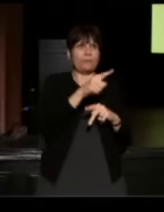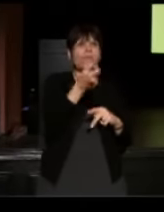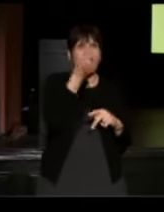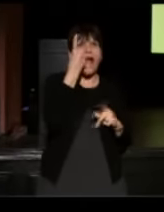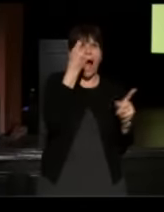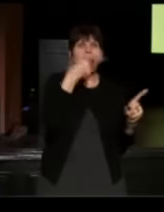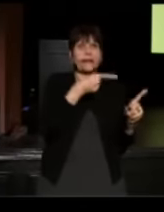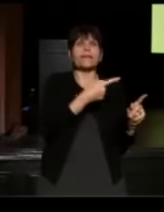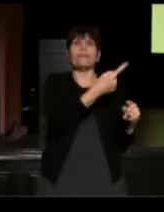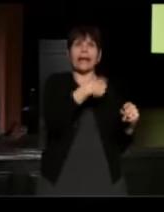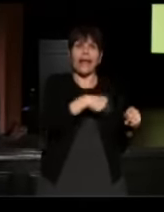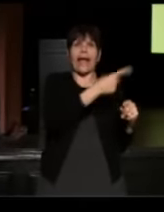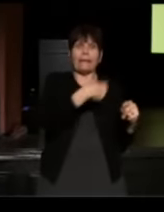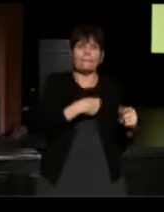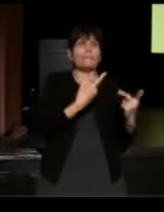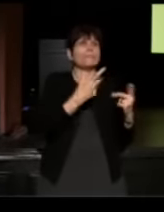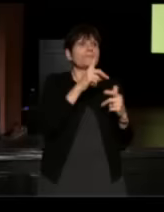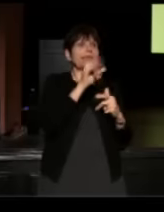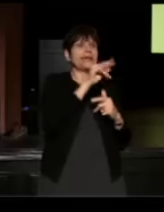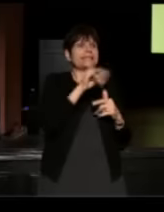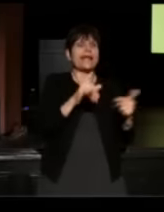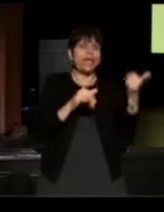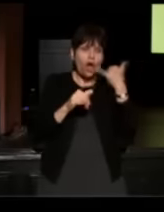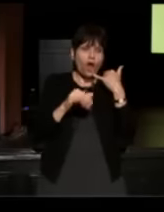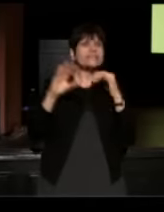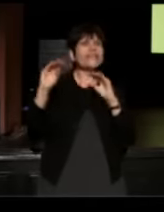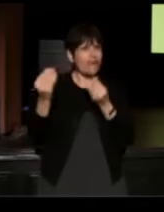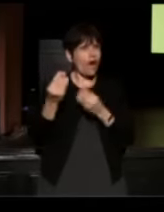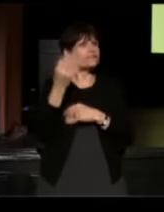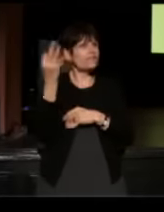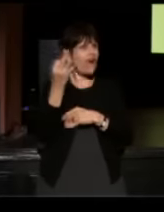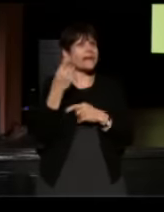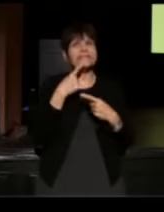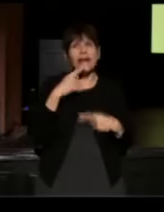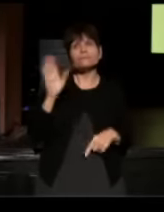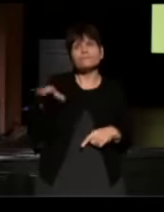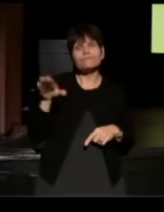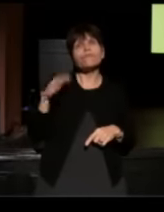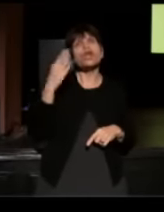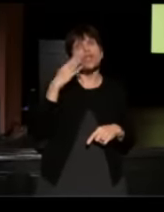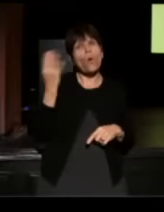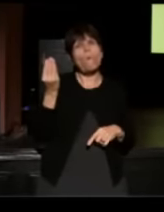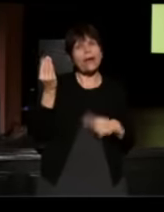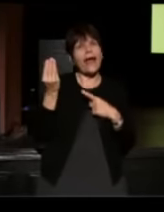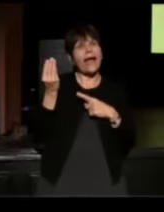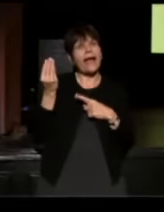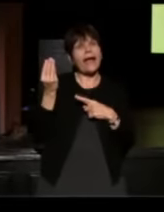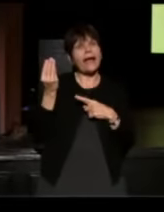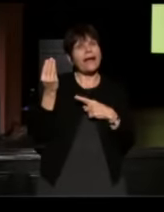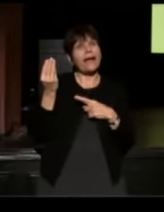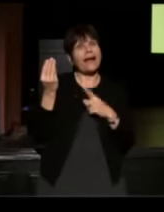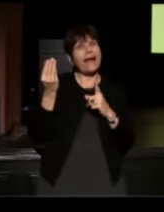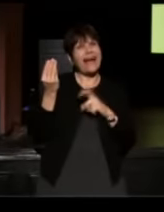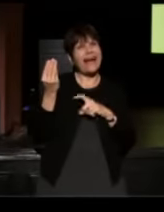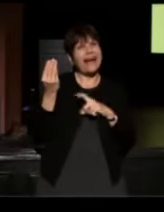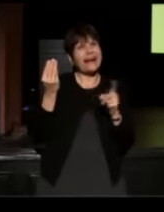It got to the point where Danny would call us in the office on a Friday and say, " You know on Monday, I had to get a cataract removed,